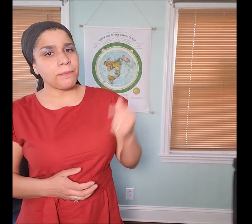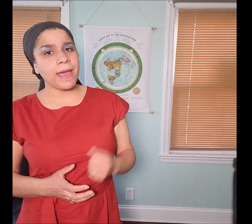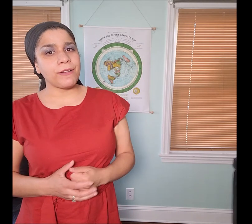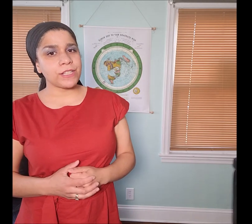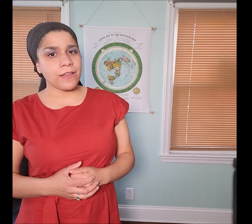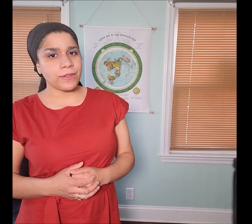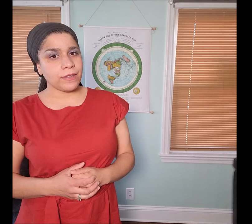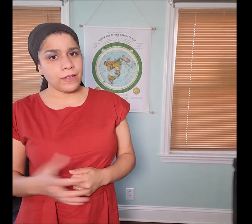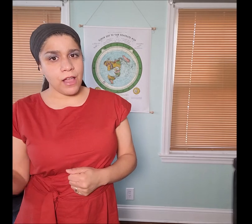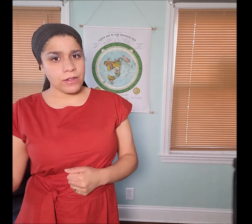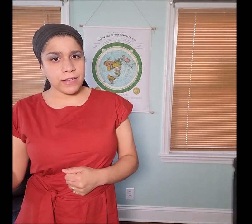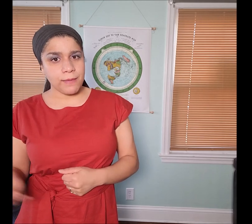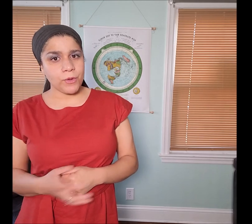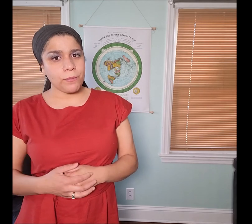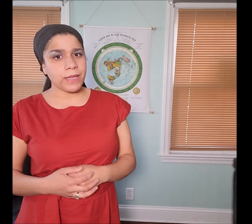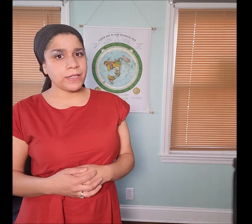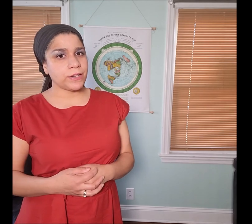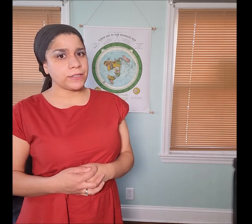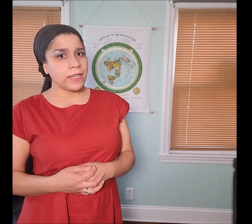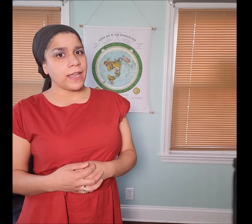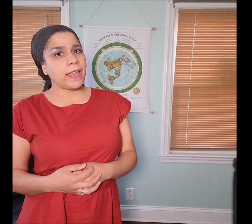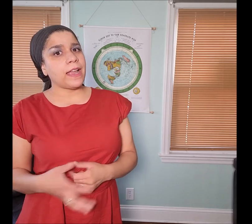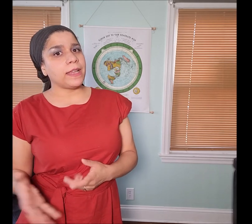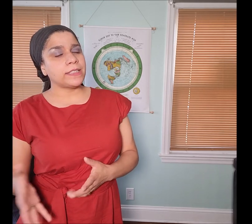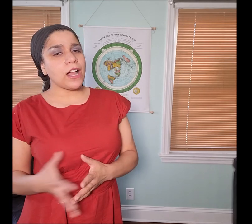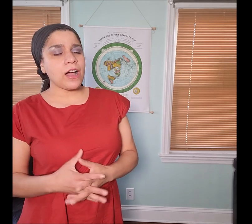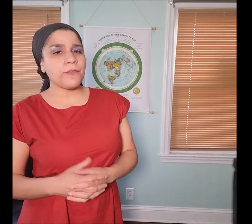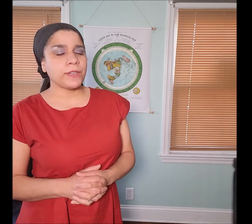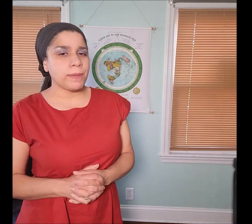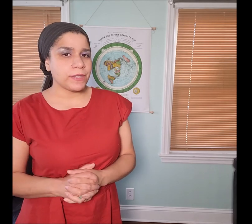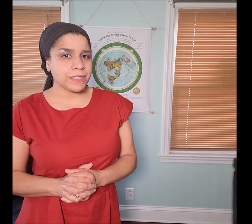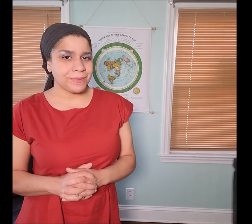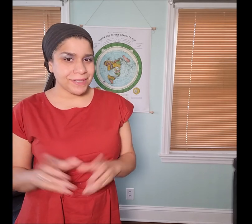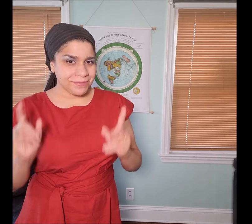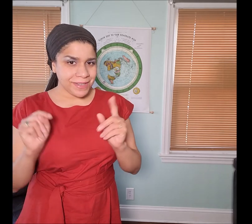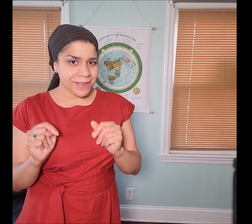Marriage Covenant long time ago many years ago and I talk often about this subject but